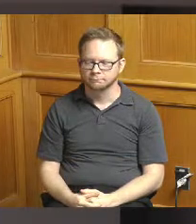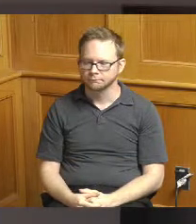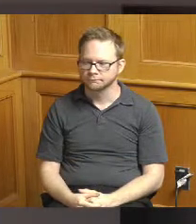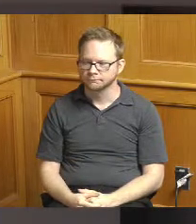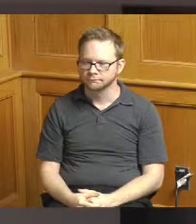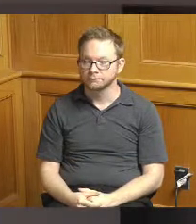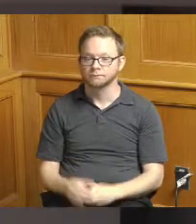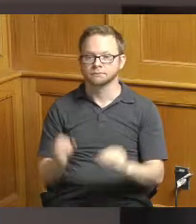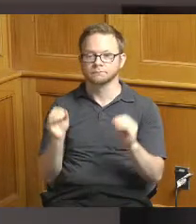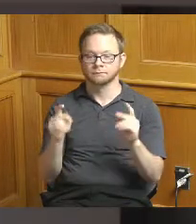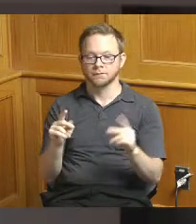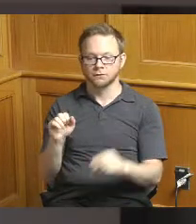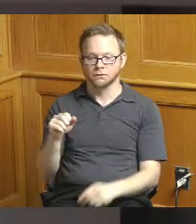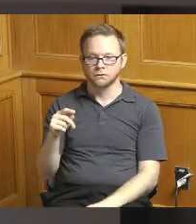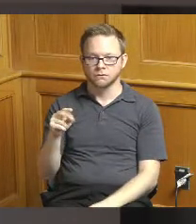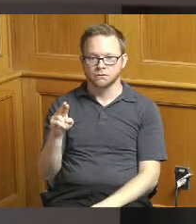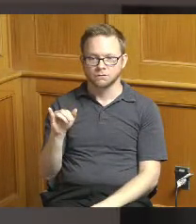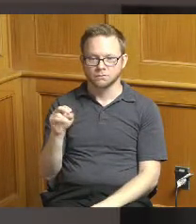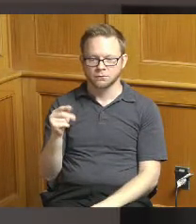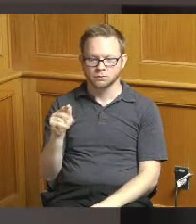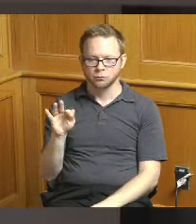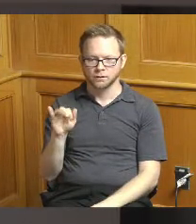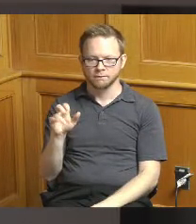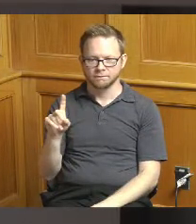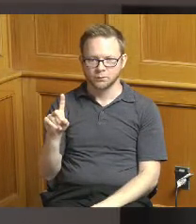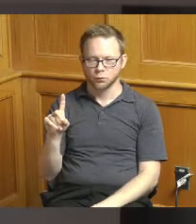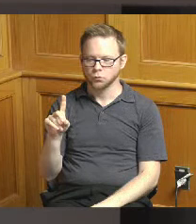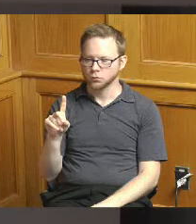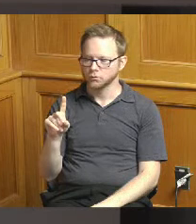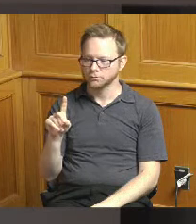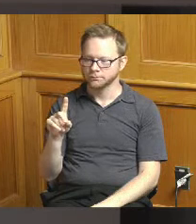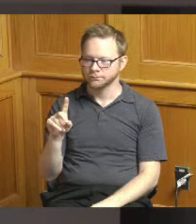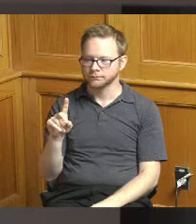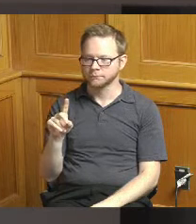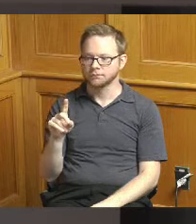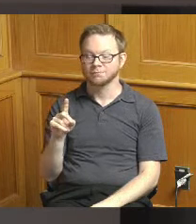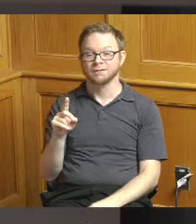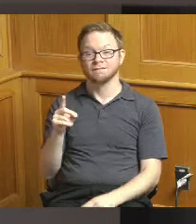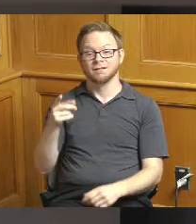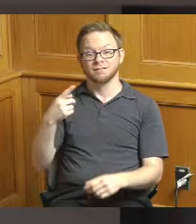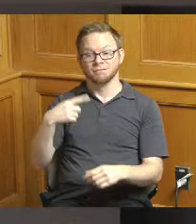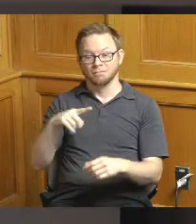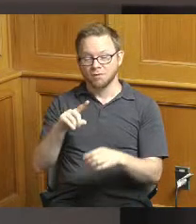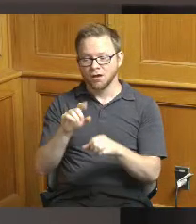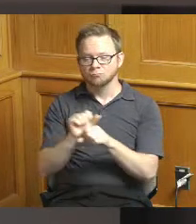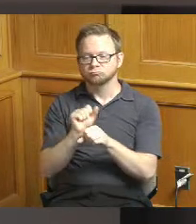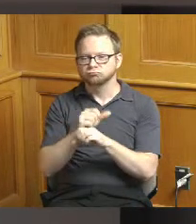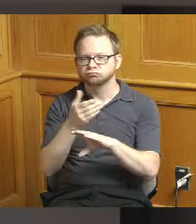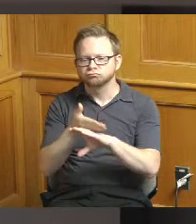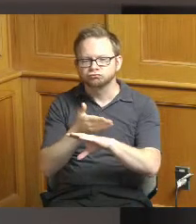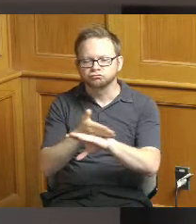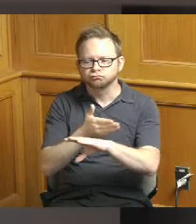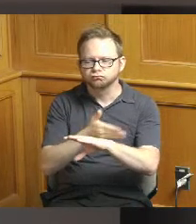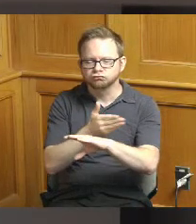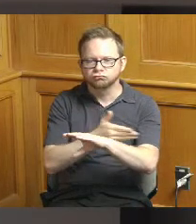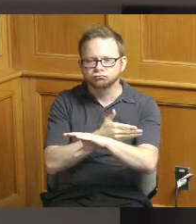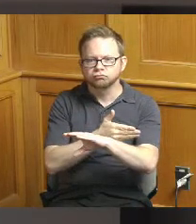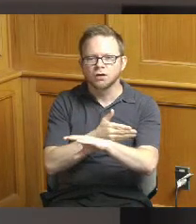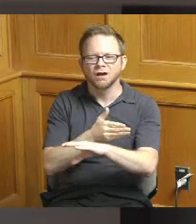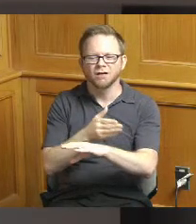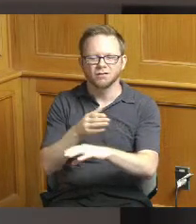okay Springfield they are working on the rehab of an of a vacant bowling alley kind of right